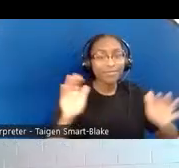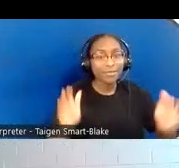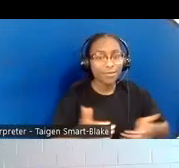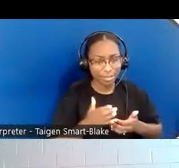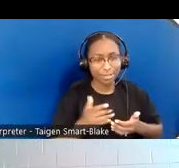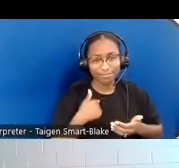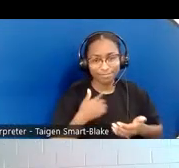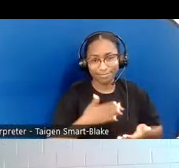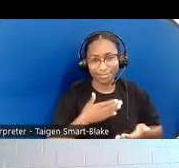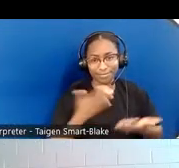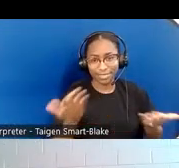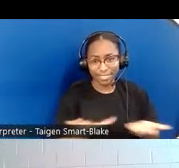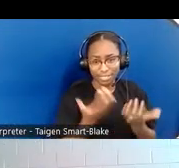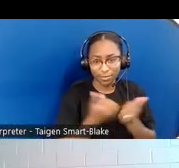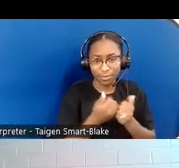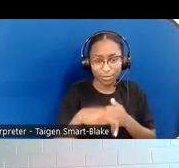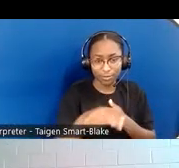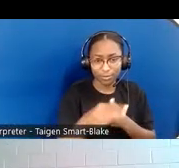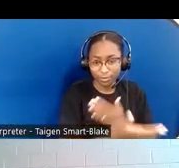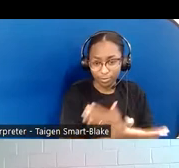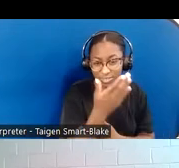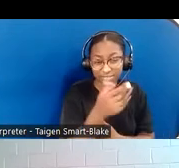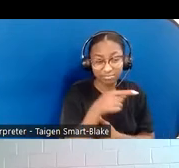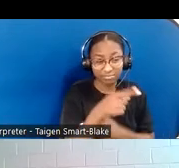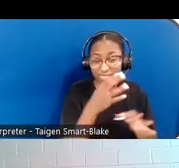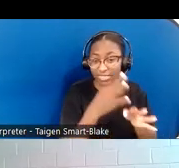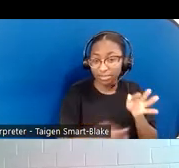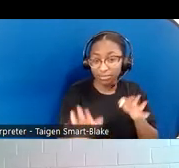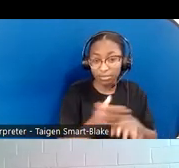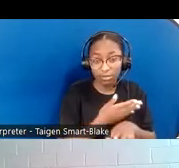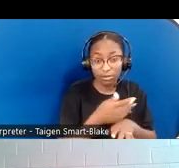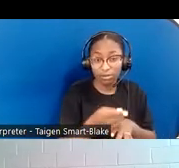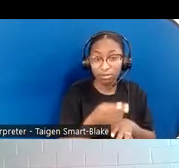This is a simple song, and it's one that you could bring back into your own church context.